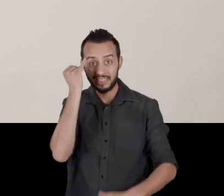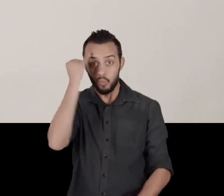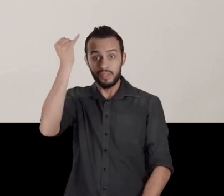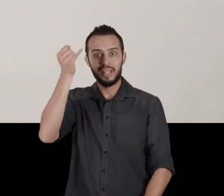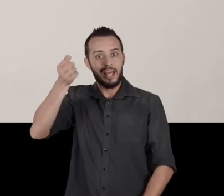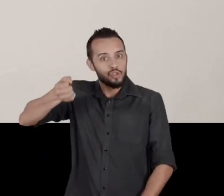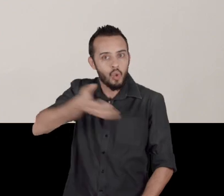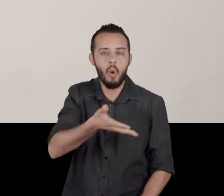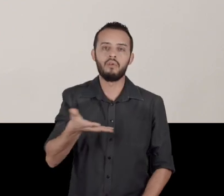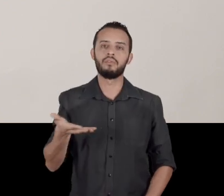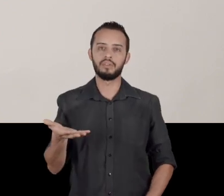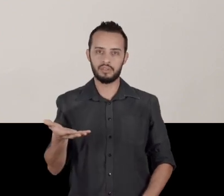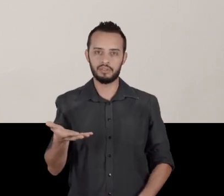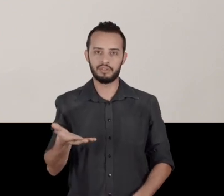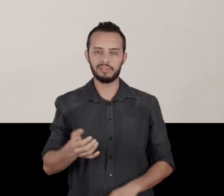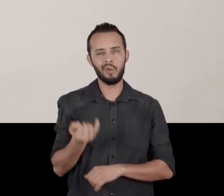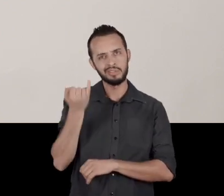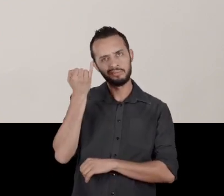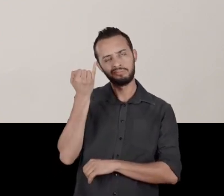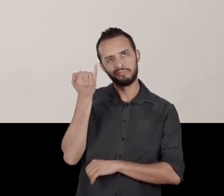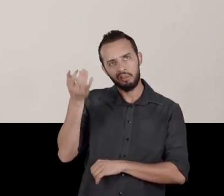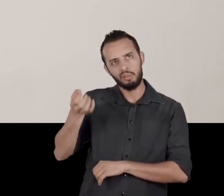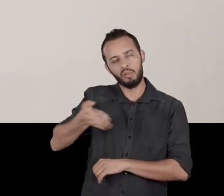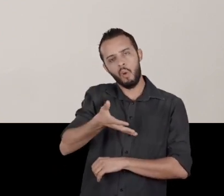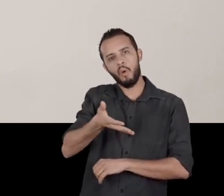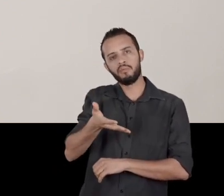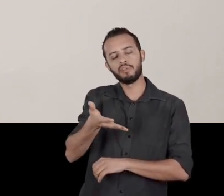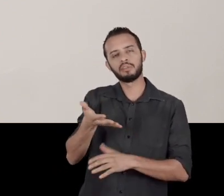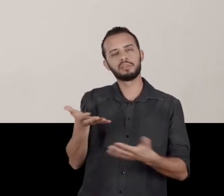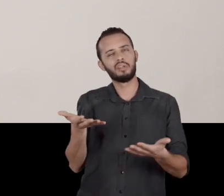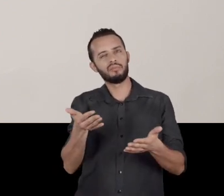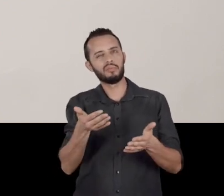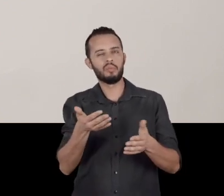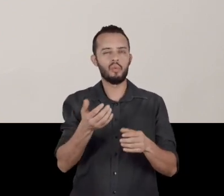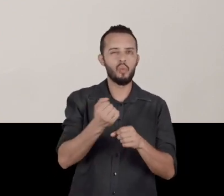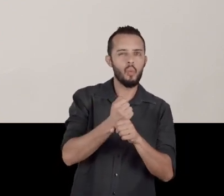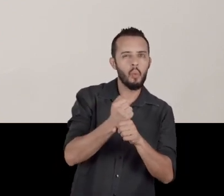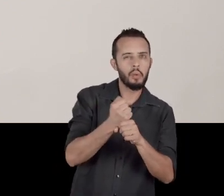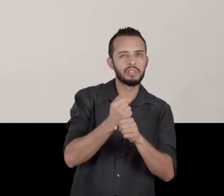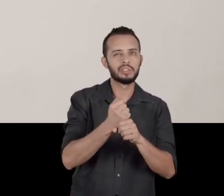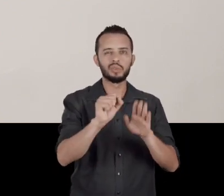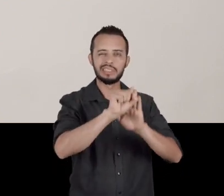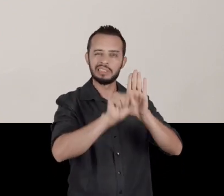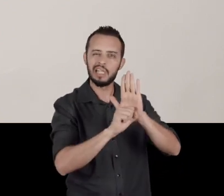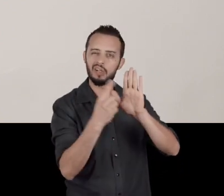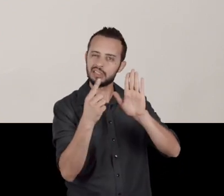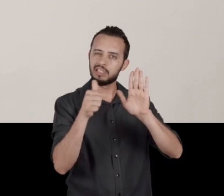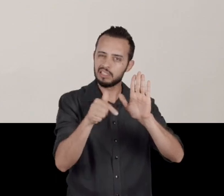are modern ideas, starting somewhere around the 17th century